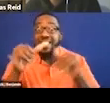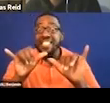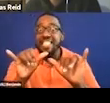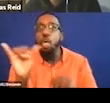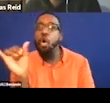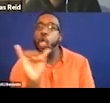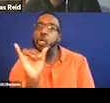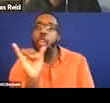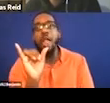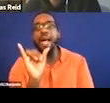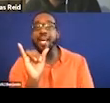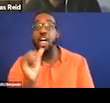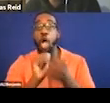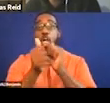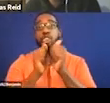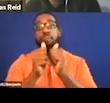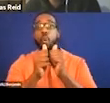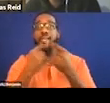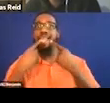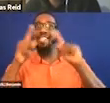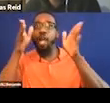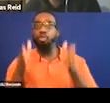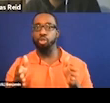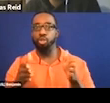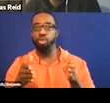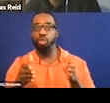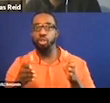announcer on a few occasions when the action actually called for it.